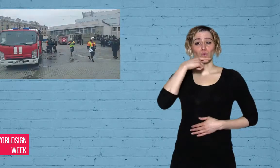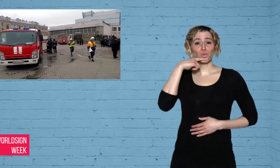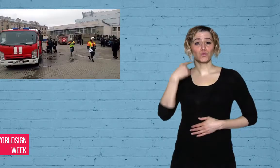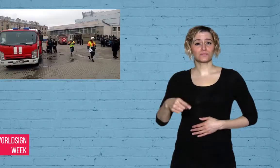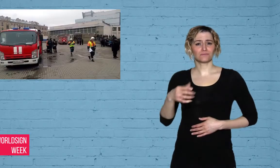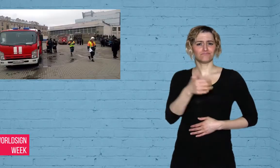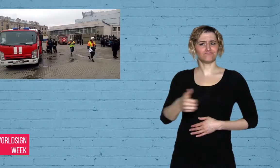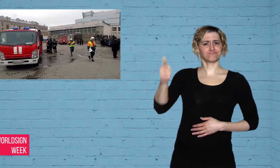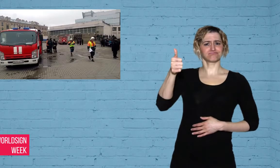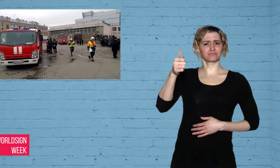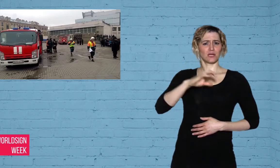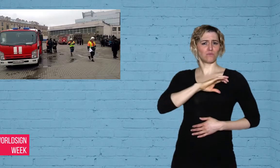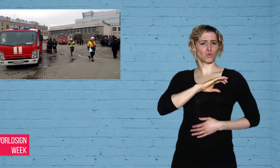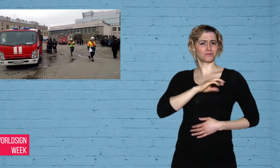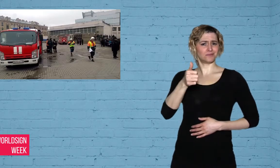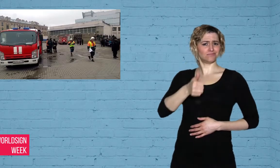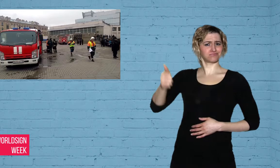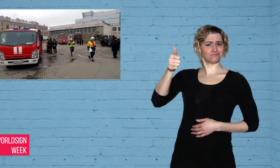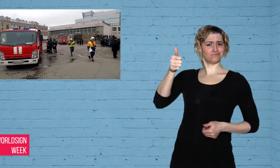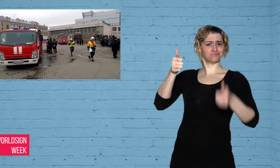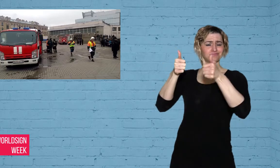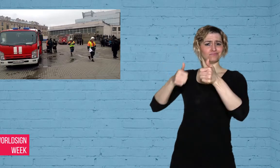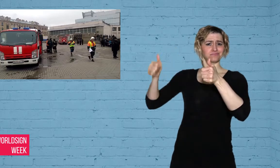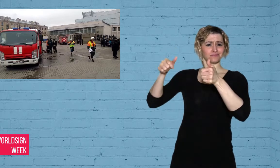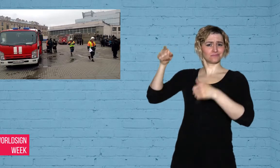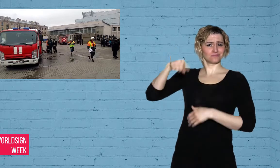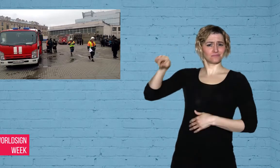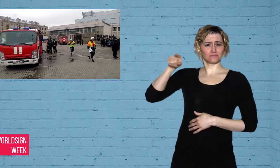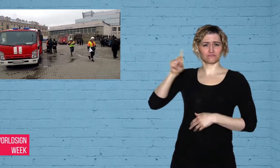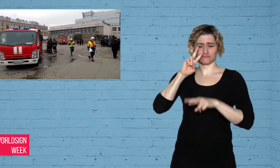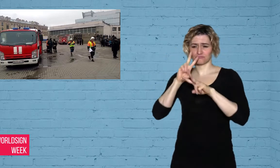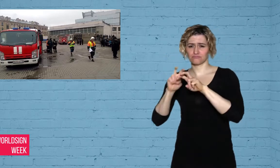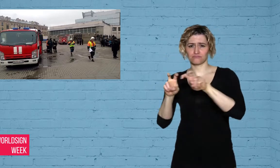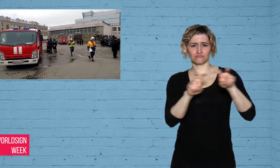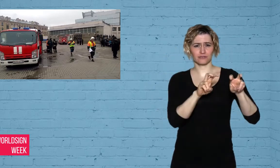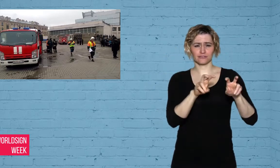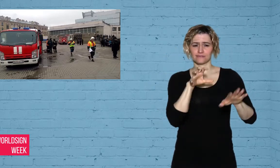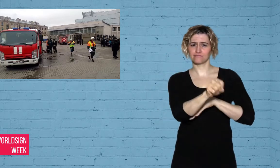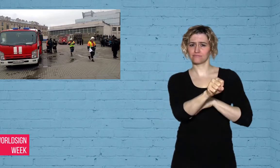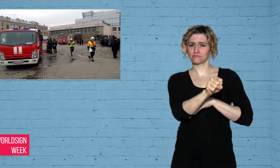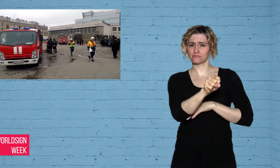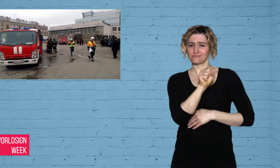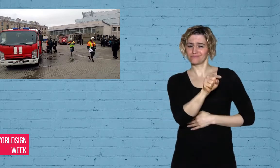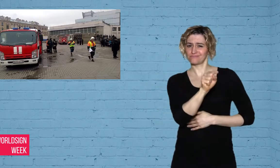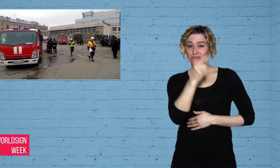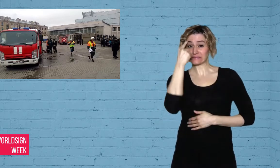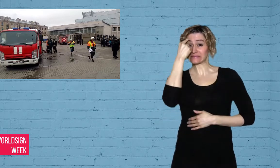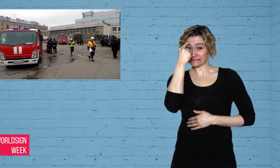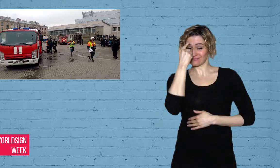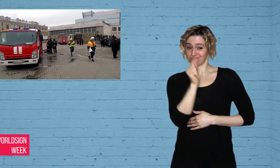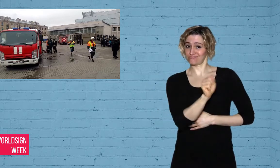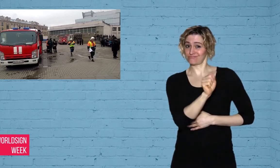Russian authorities have named